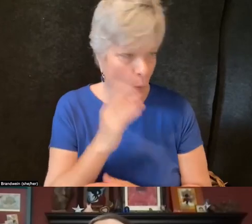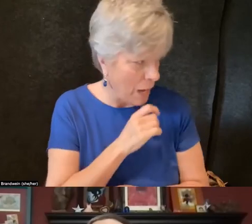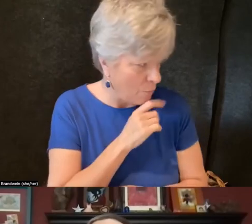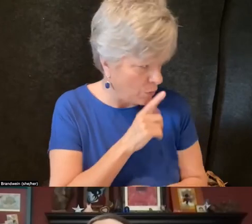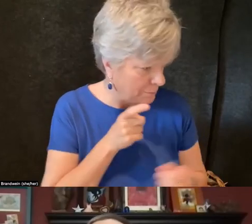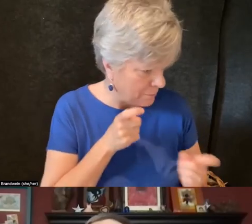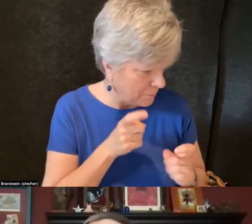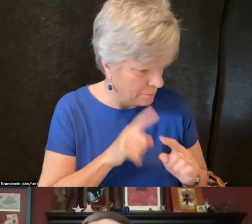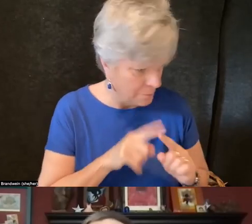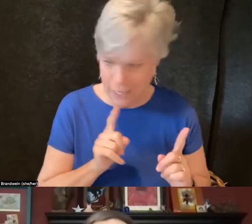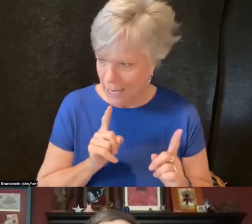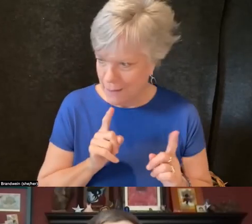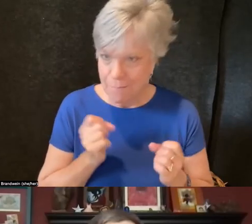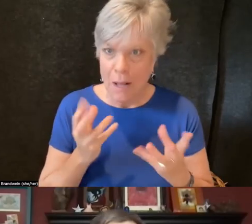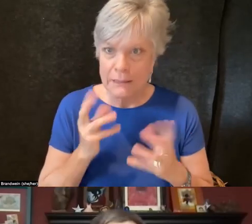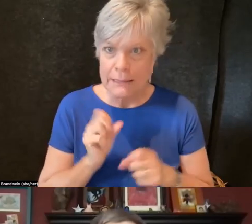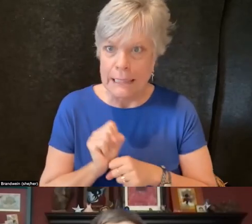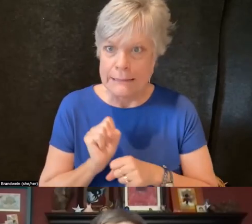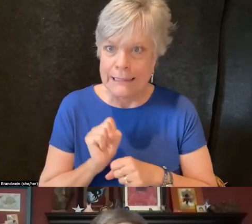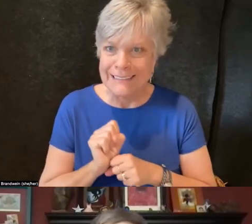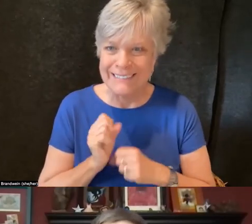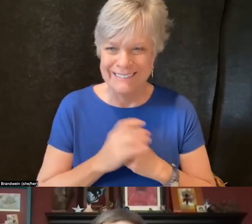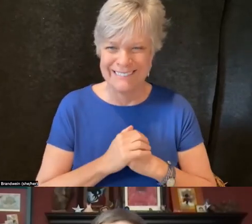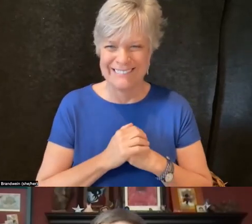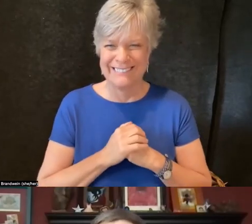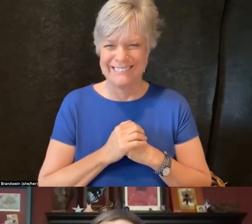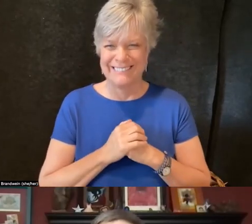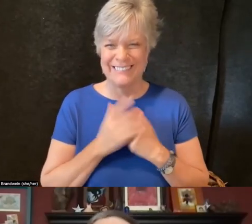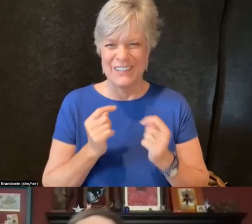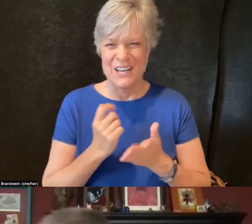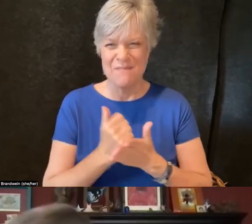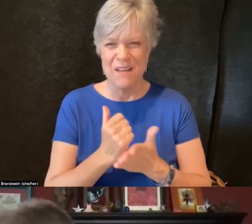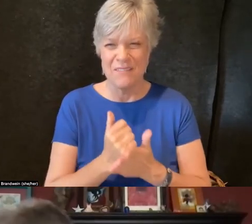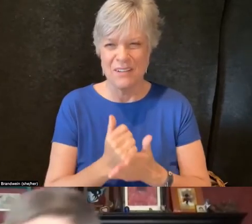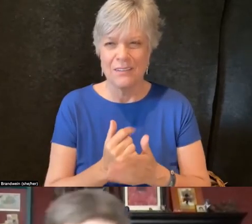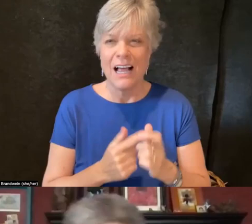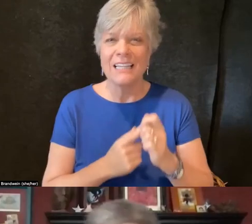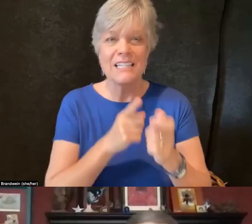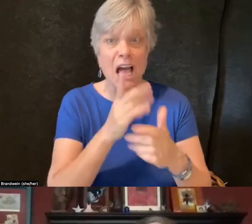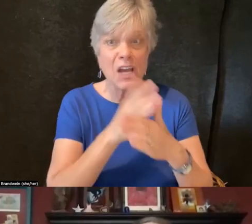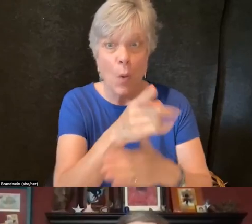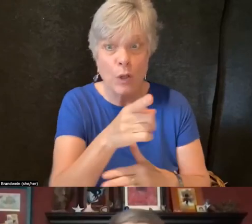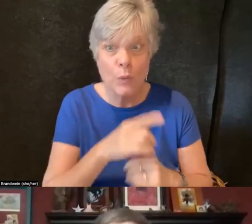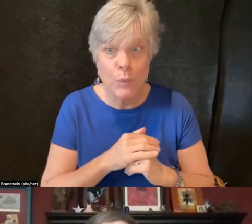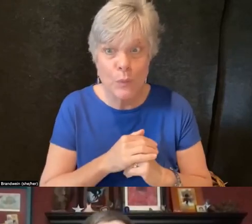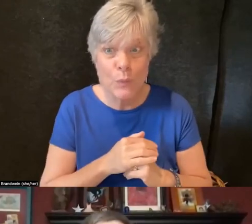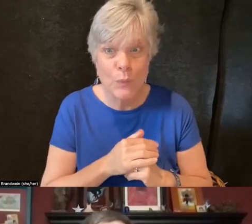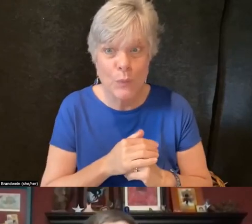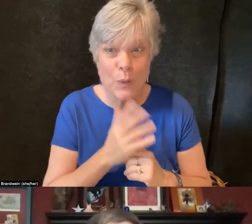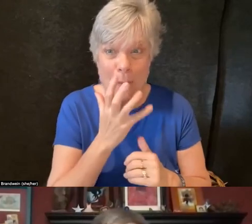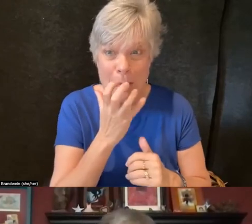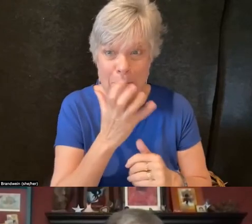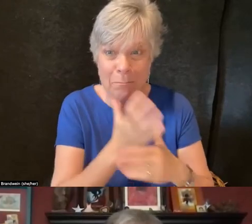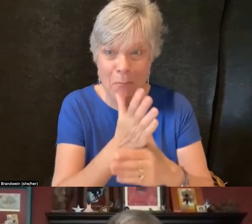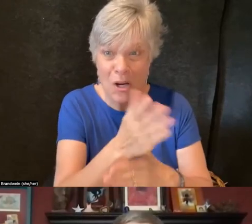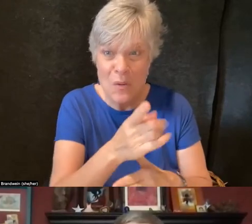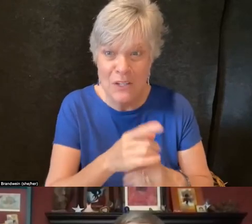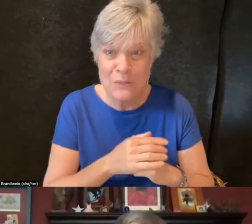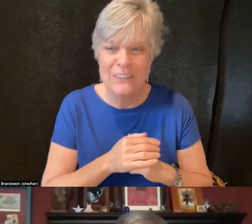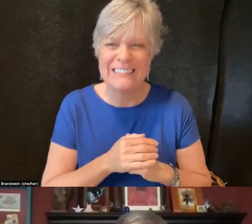And I'm also just trying to be helpful unless it's annoying. All good, all good. Yeah, no. If...